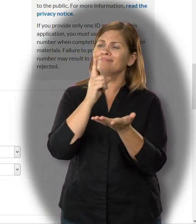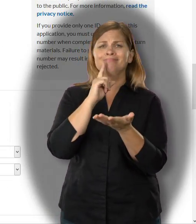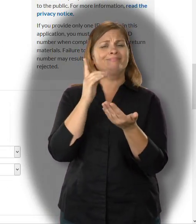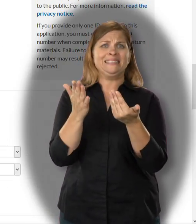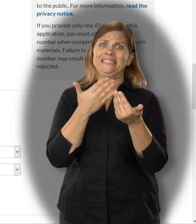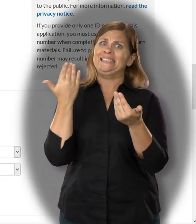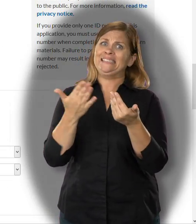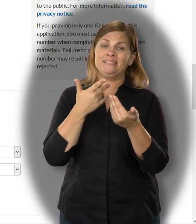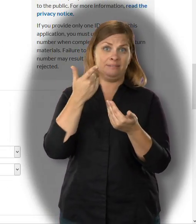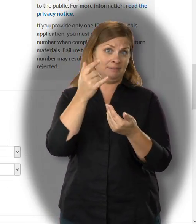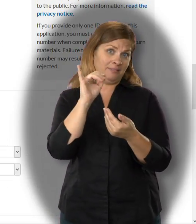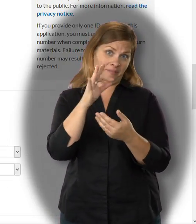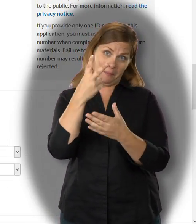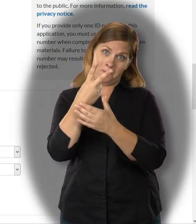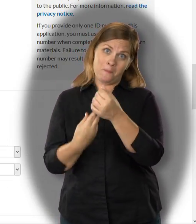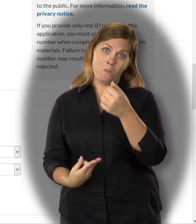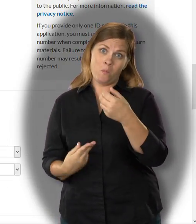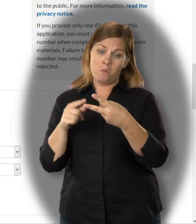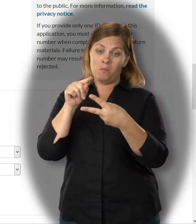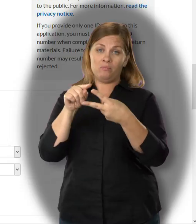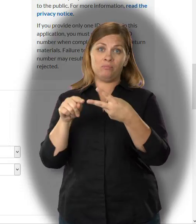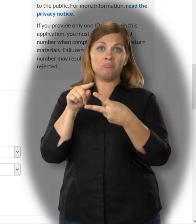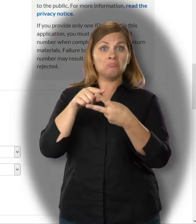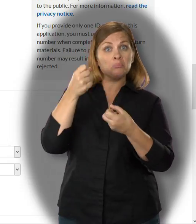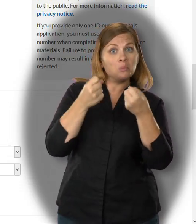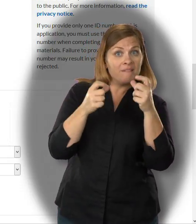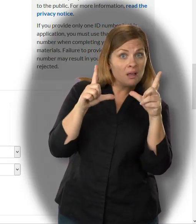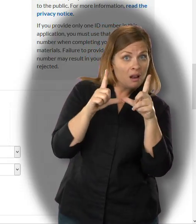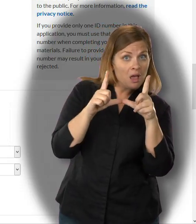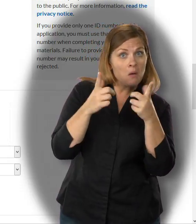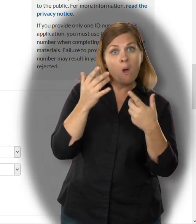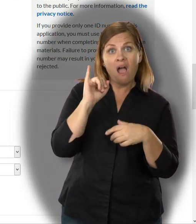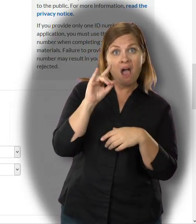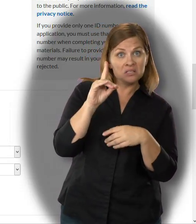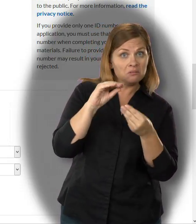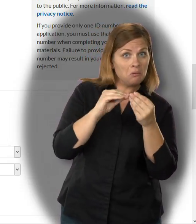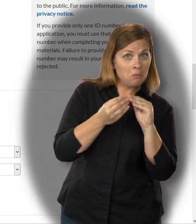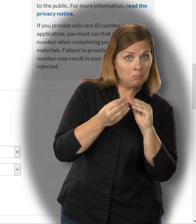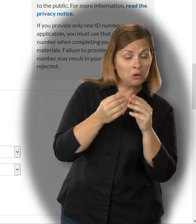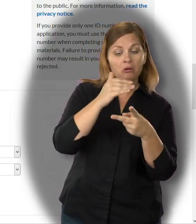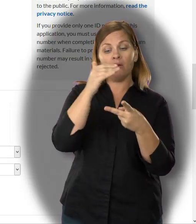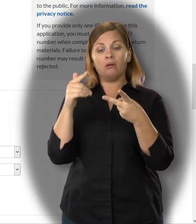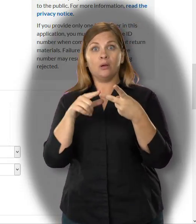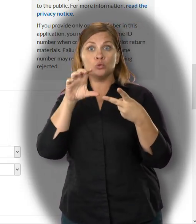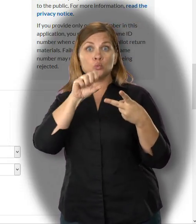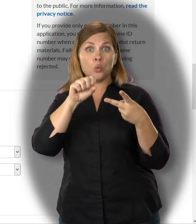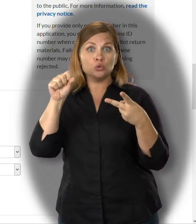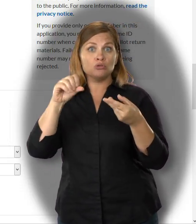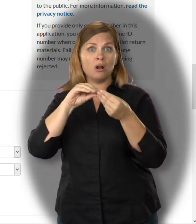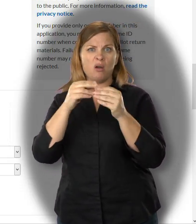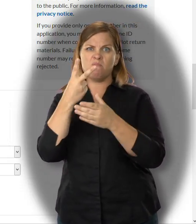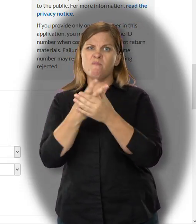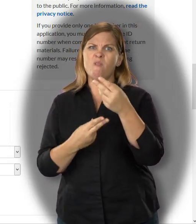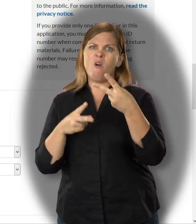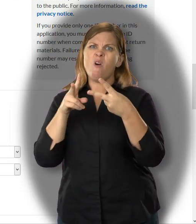Your ID numbers will kept confidential. There are spaces for both your driver's license number